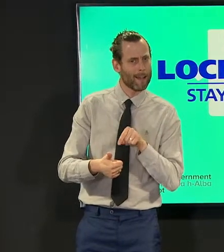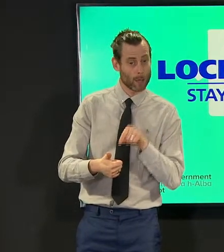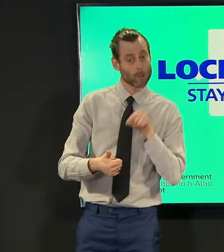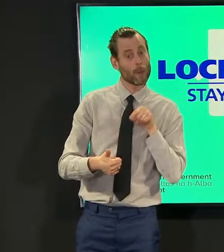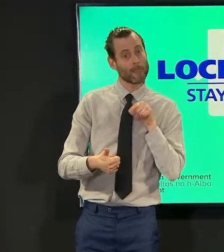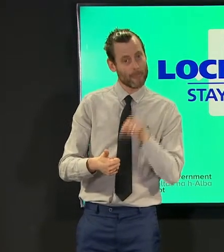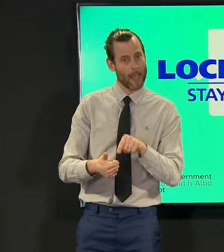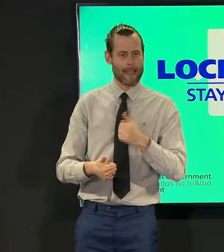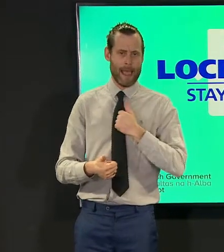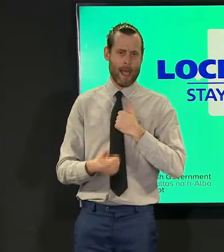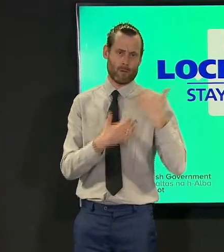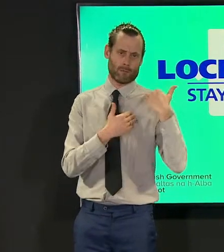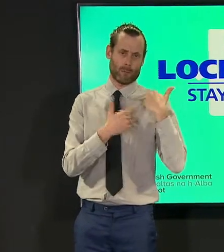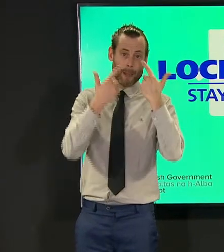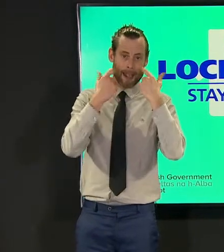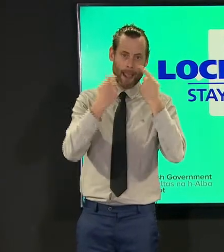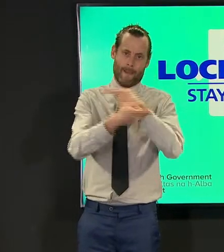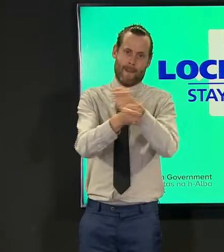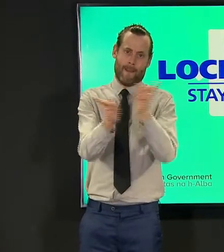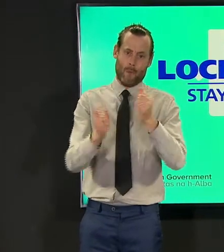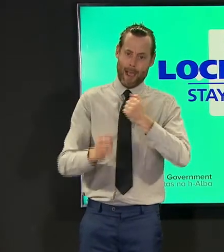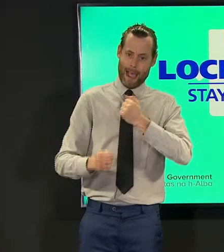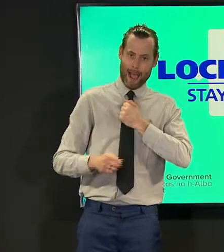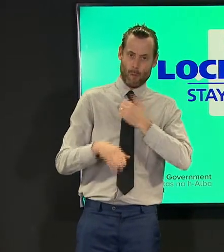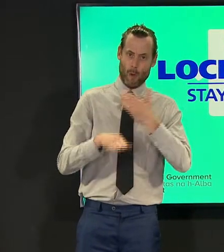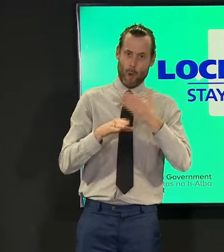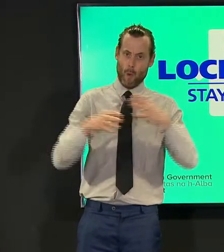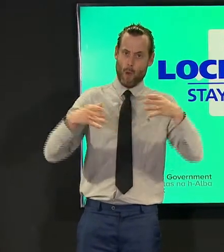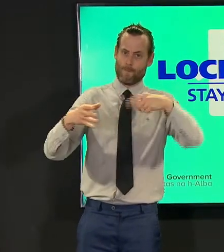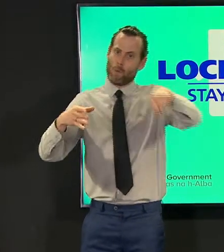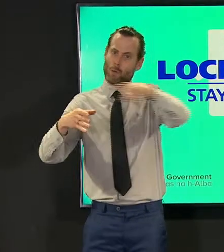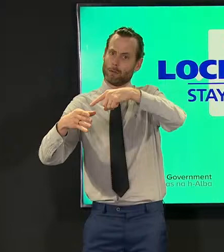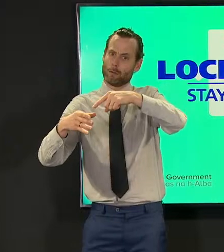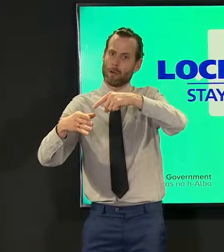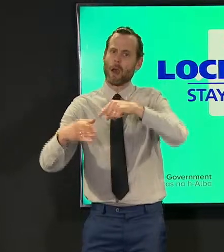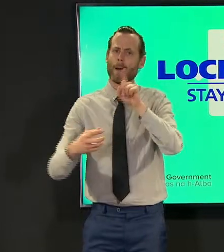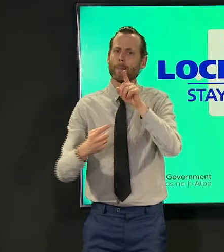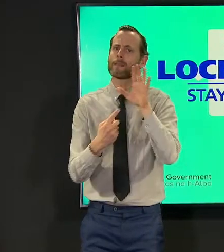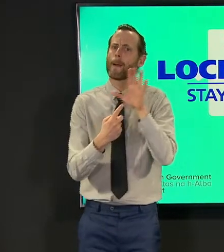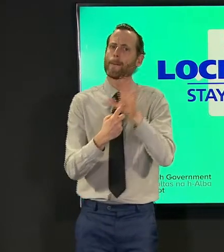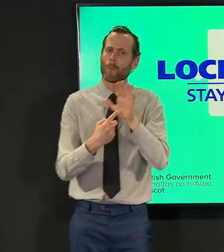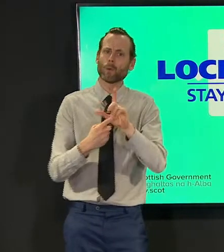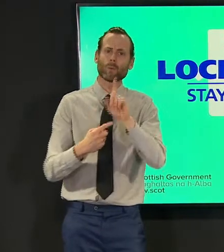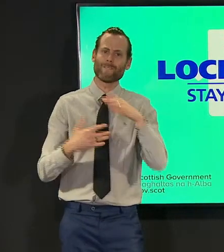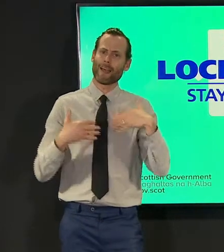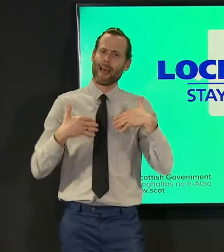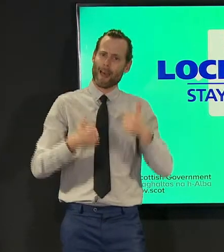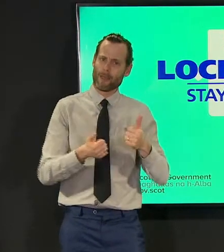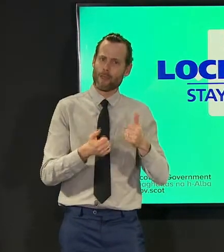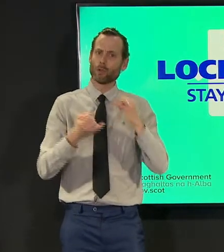of care to our workforce but it is also essential for health and social services in the months ahead